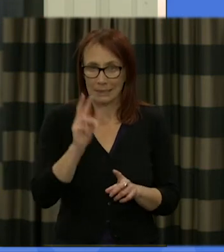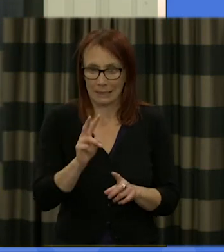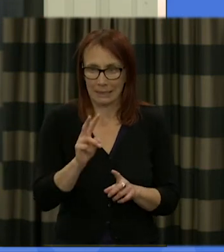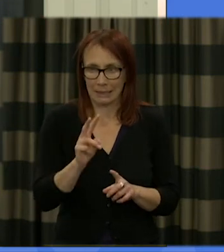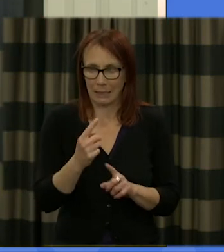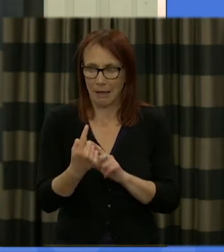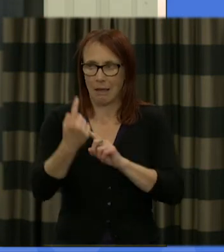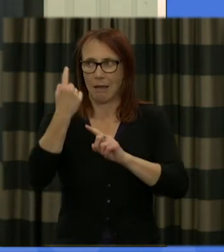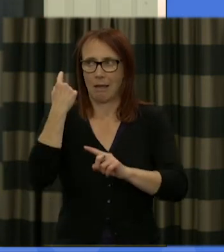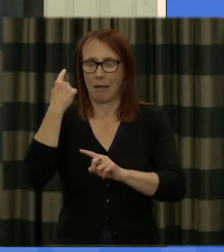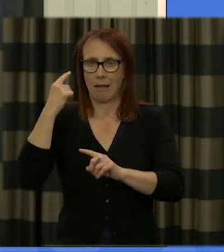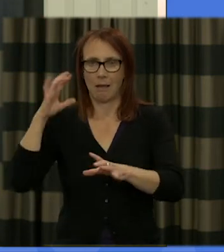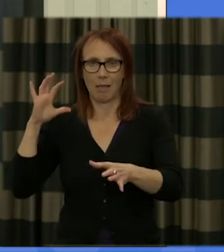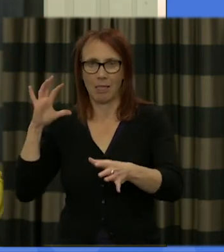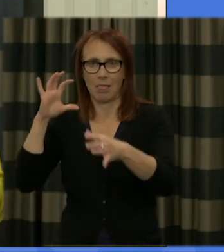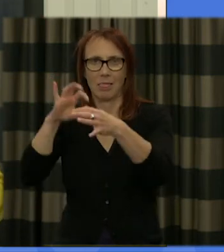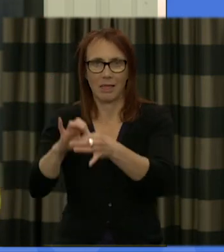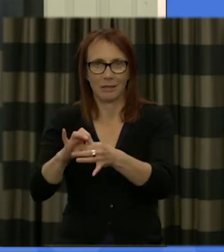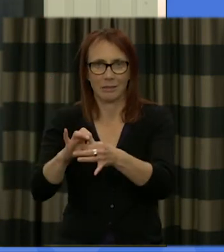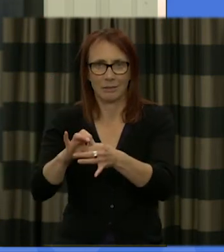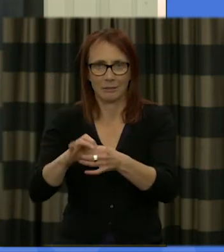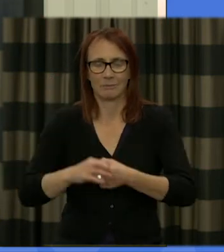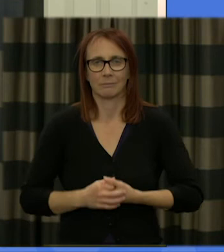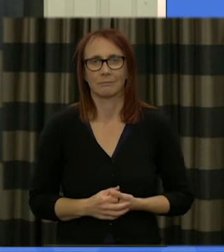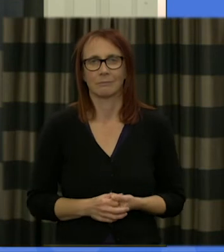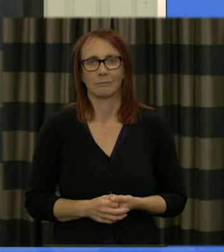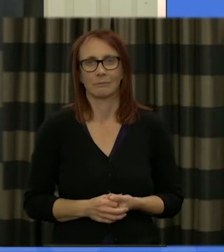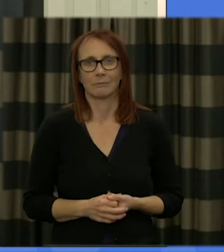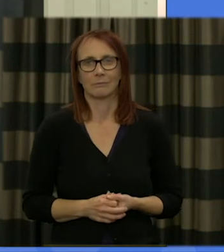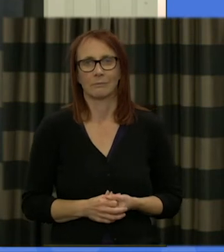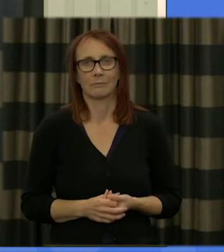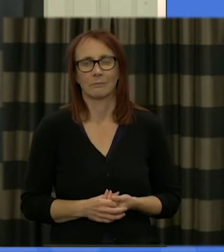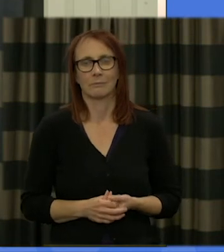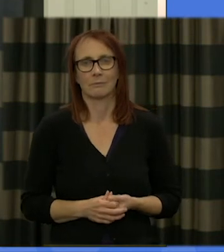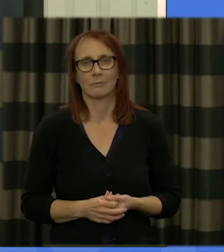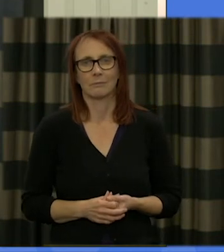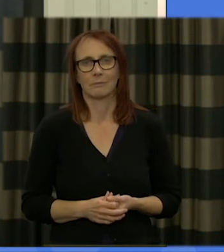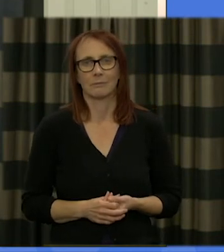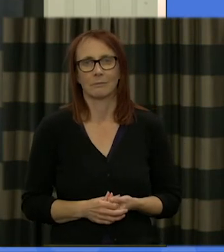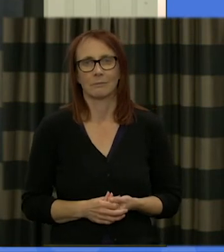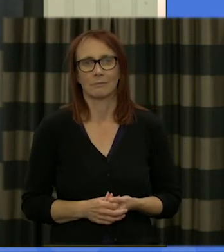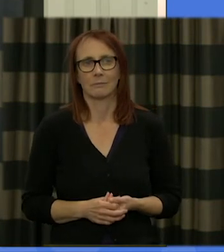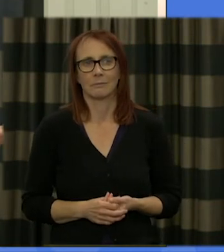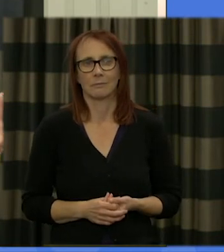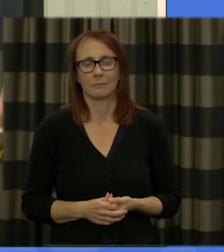has been woven through all your work now we'll have a chance to reflect on the